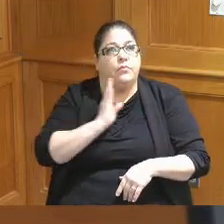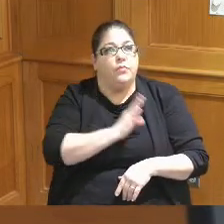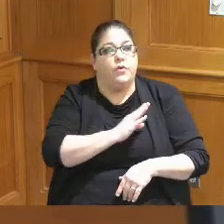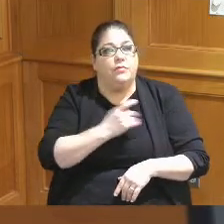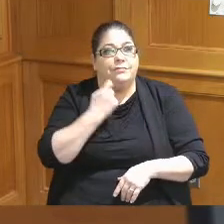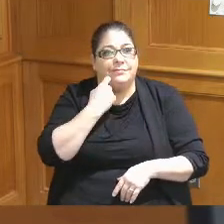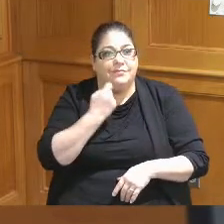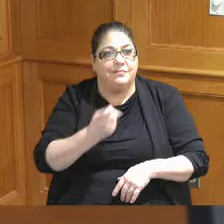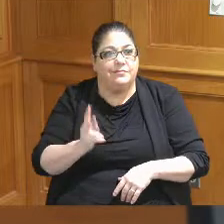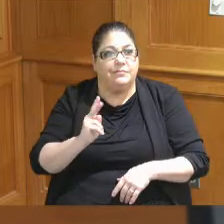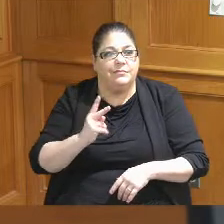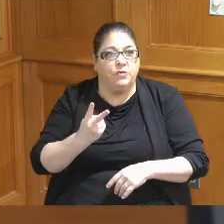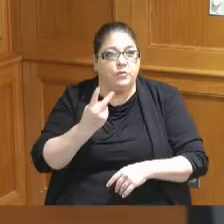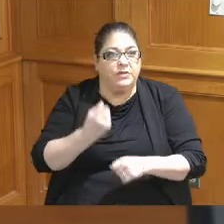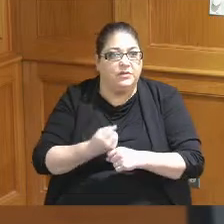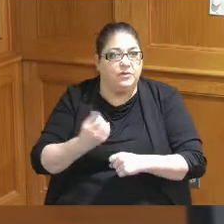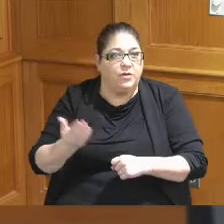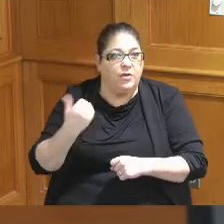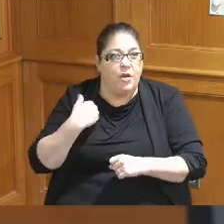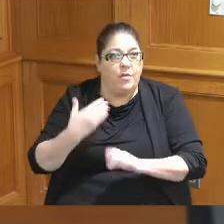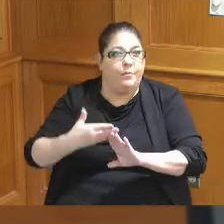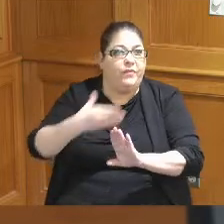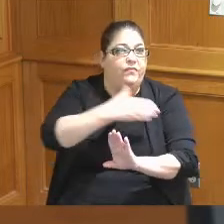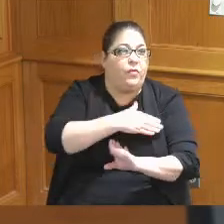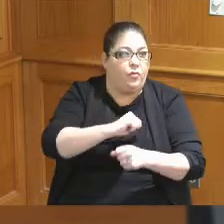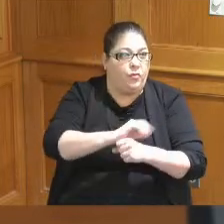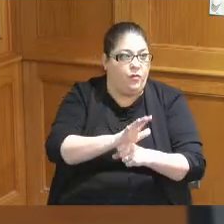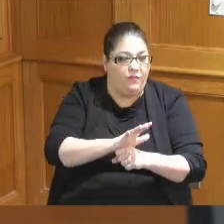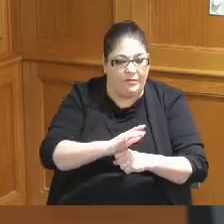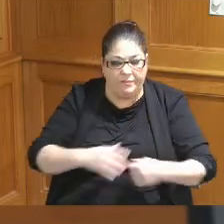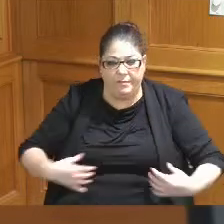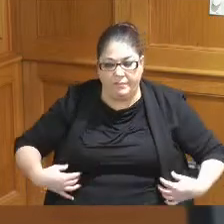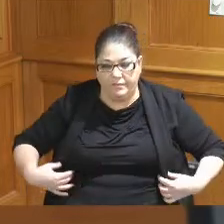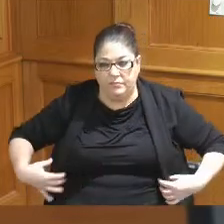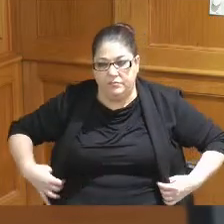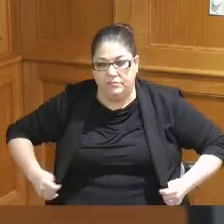might have been two years ago right before Covid I think there was a presentation Jim Downton was